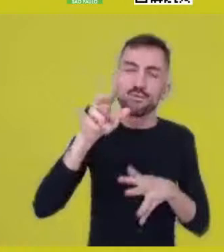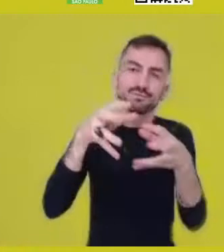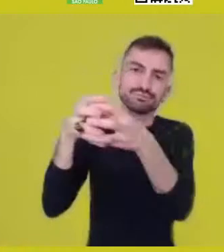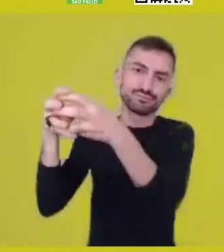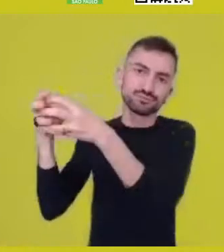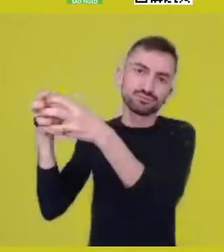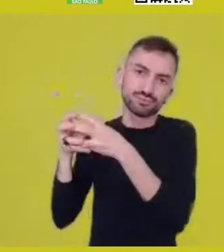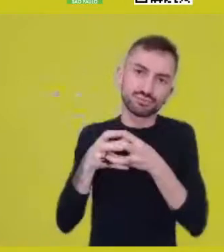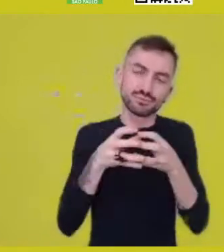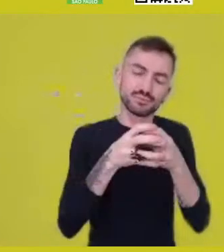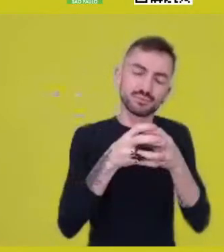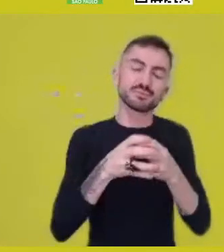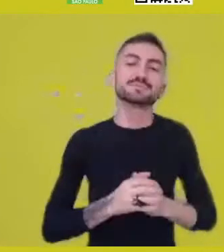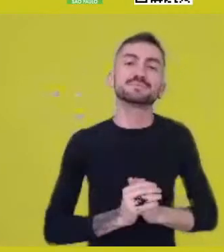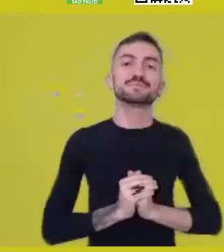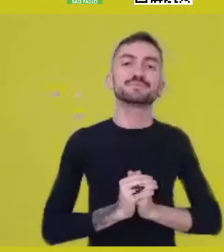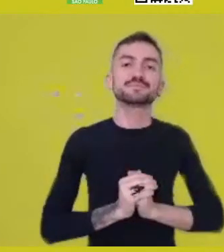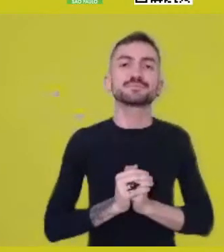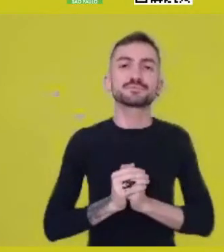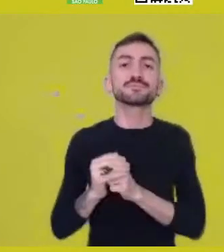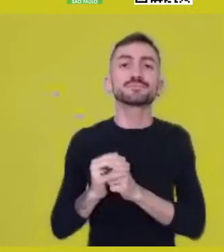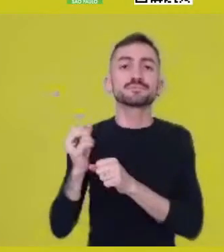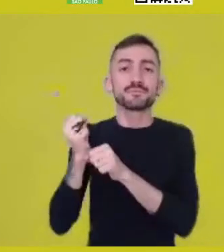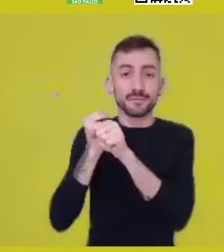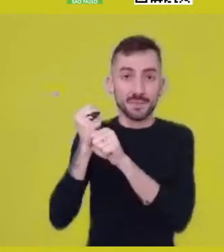In 1944,